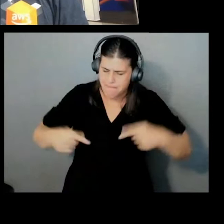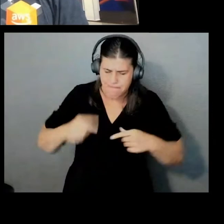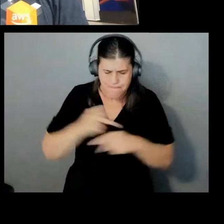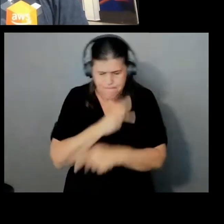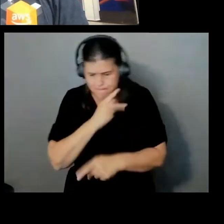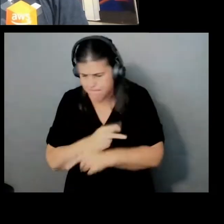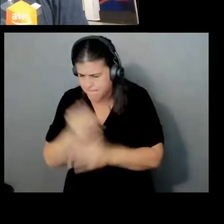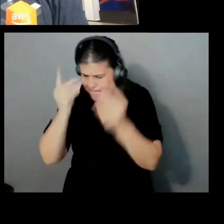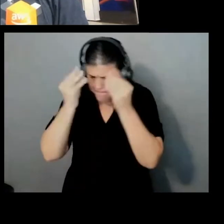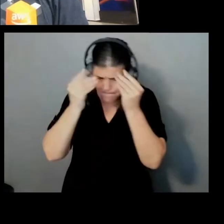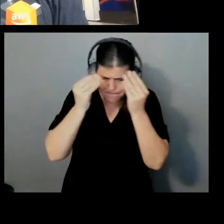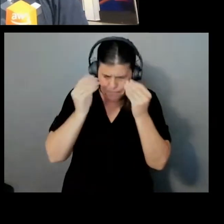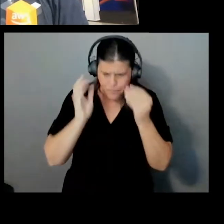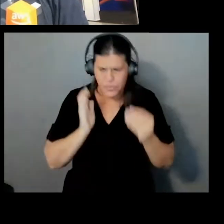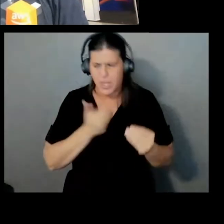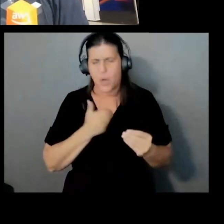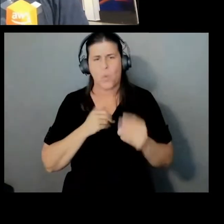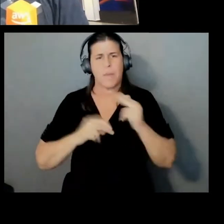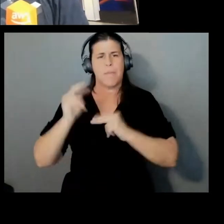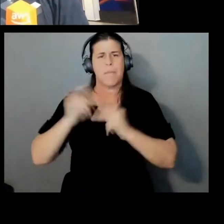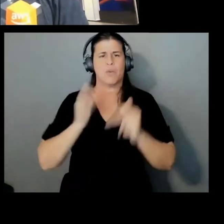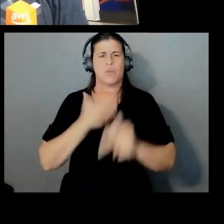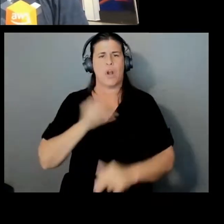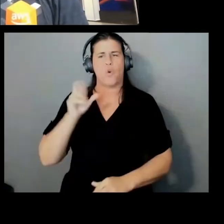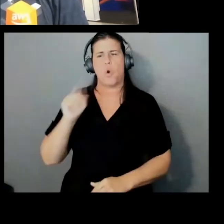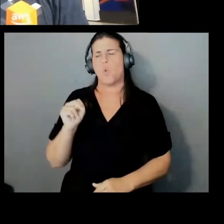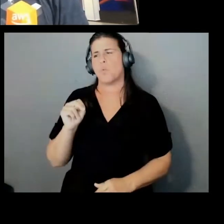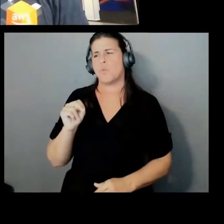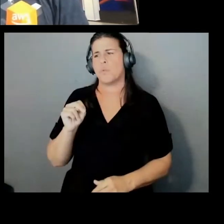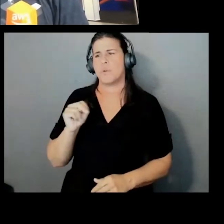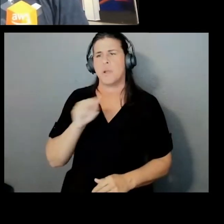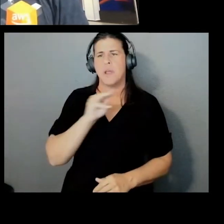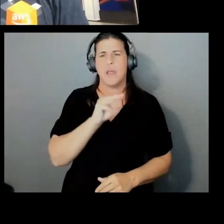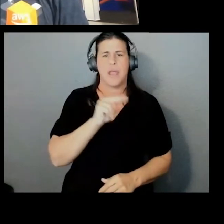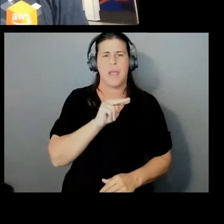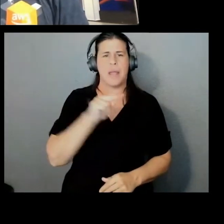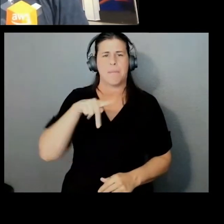We kind of built our own NPL stack essentially for video conferencing.